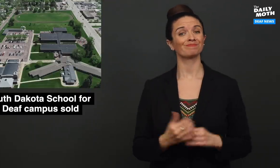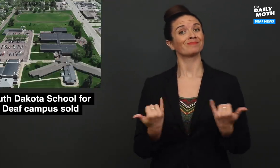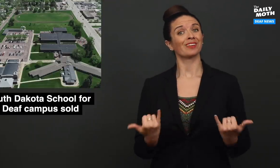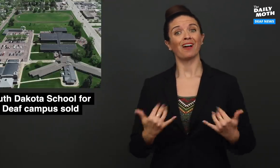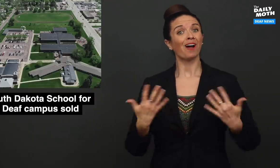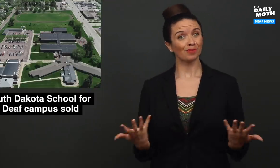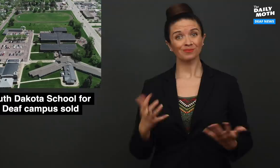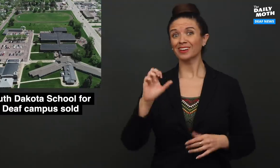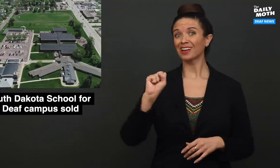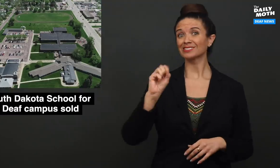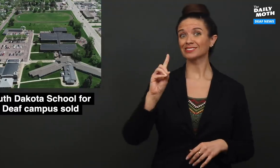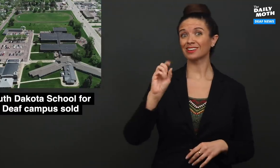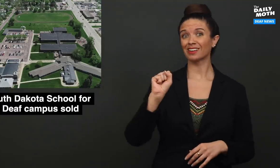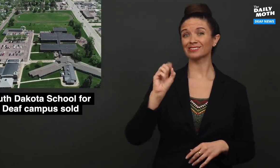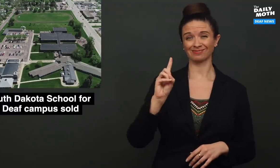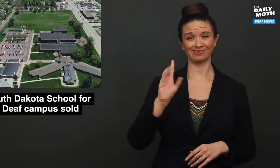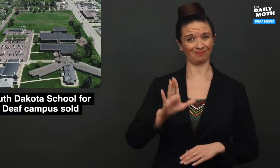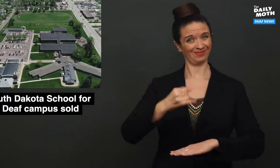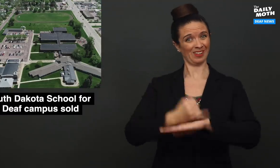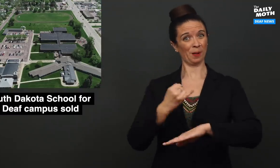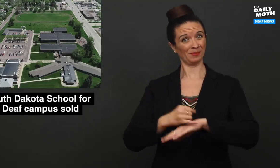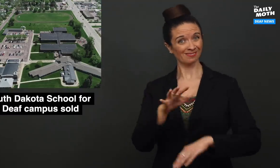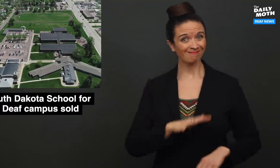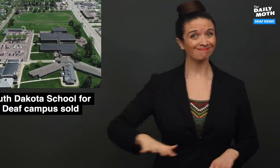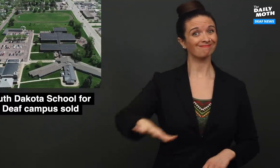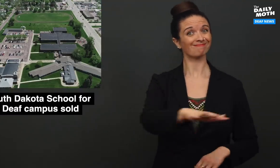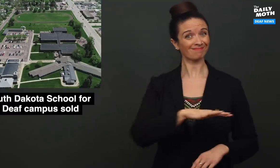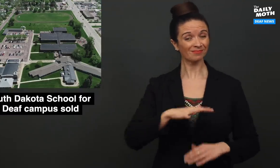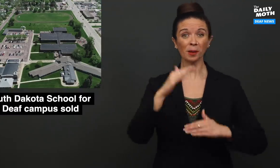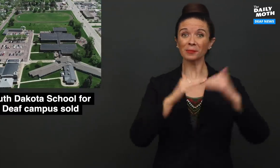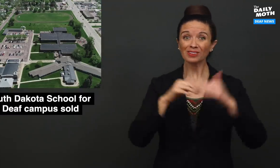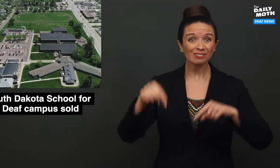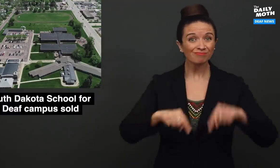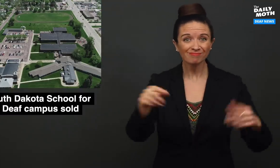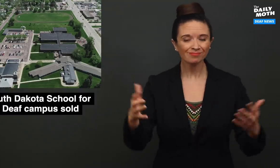So, the SDSD campus property no longer belongs